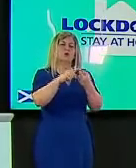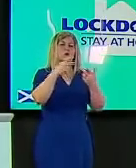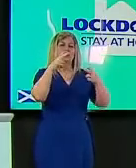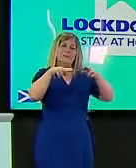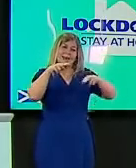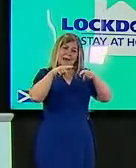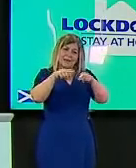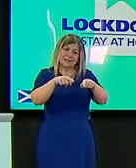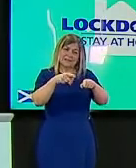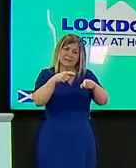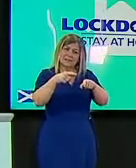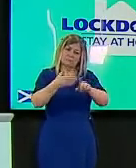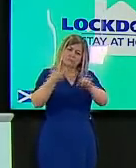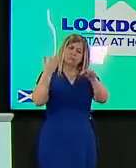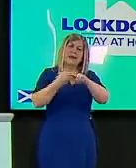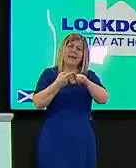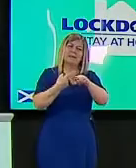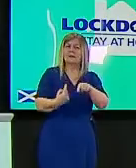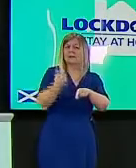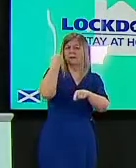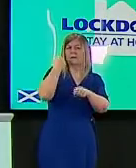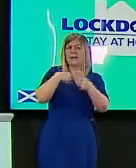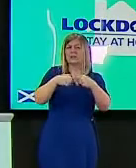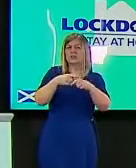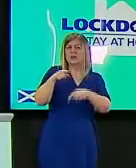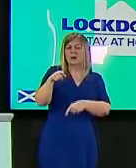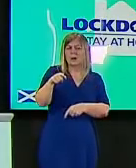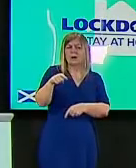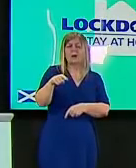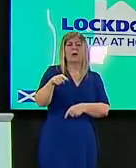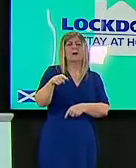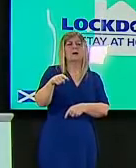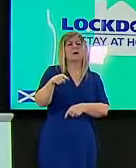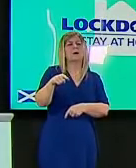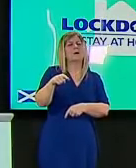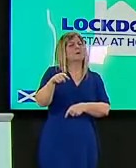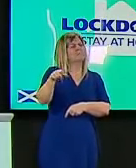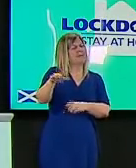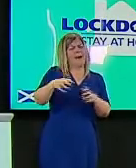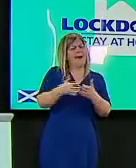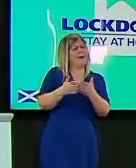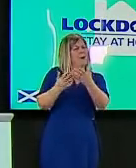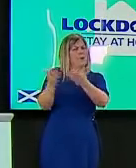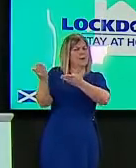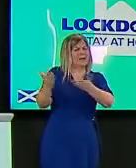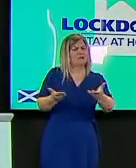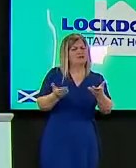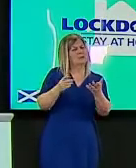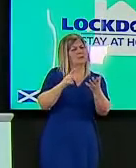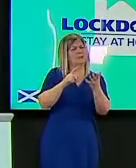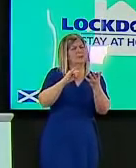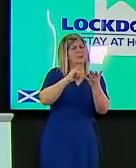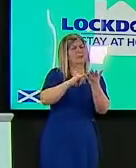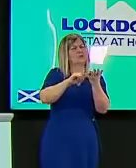variants emerged uh what would need to happen for you to introduce surge testing and more broadly